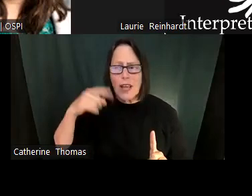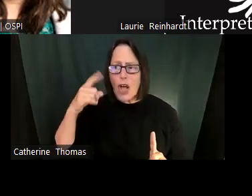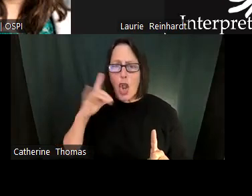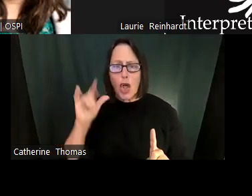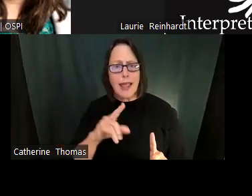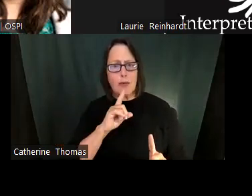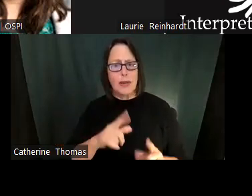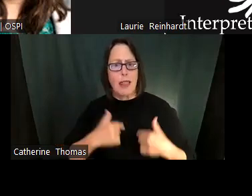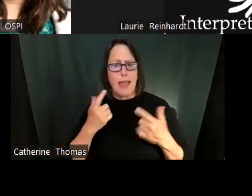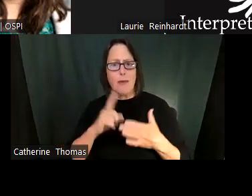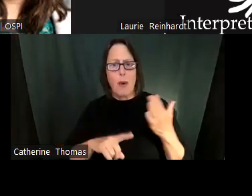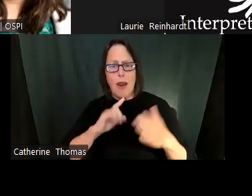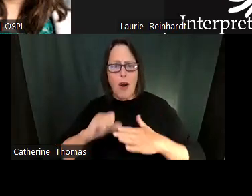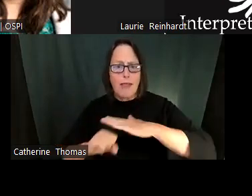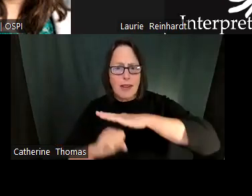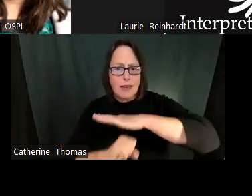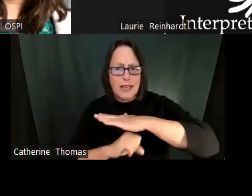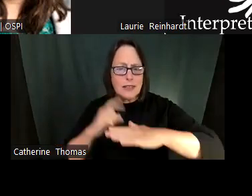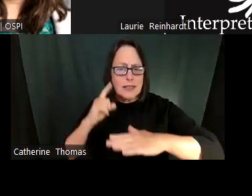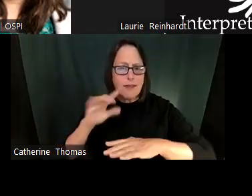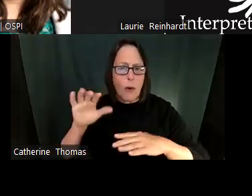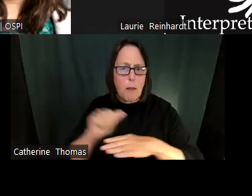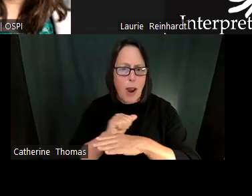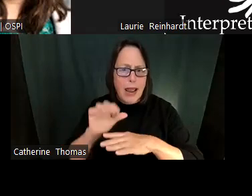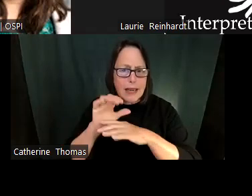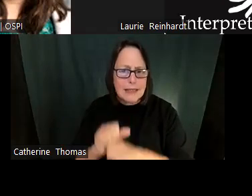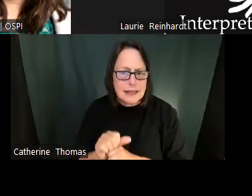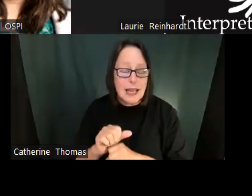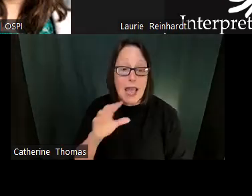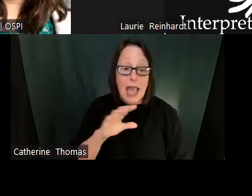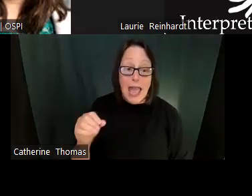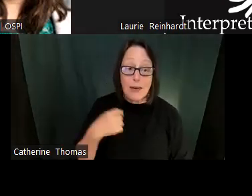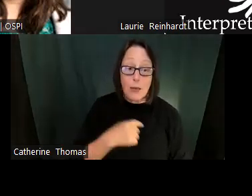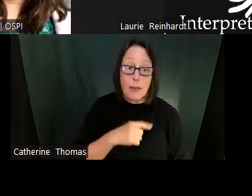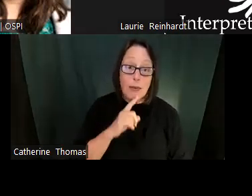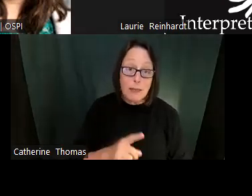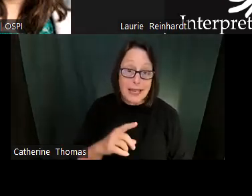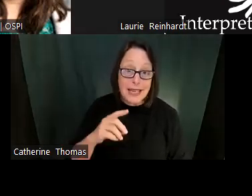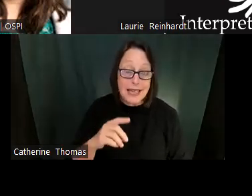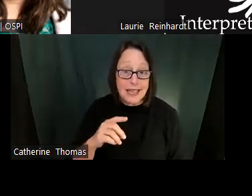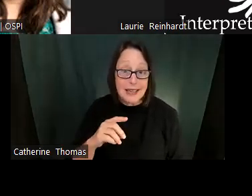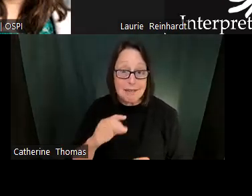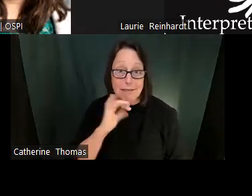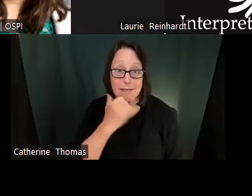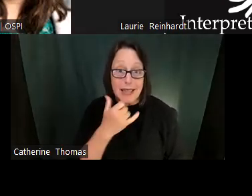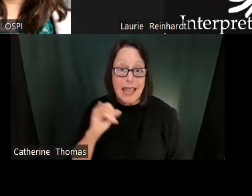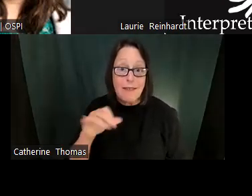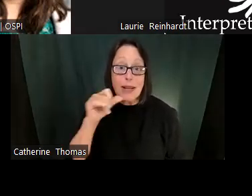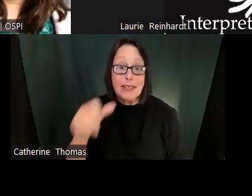Thanks so much. So we're gonna go ahead and move on and we'll get a chance to speak to Sally, but we want to pose the question, well, what does this look like in real life?